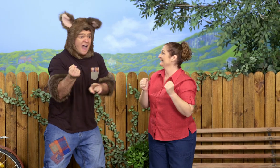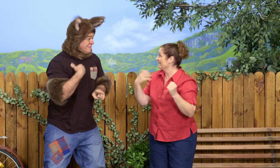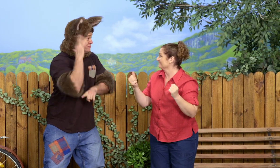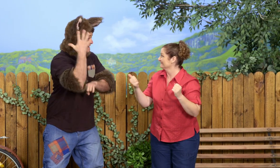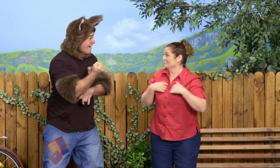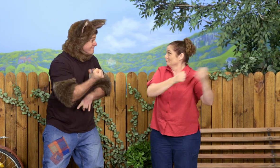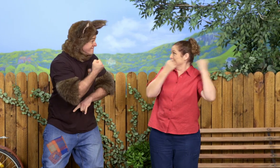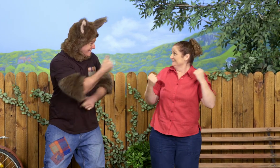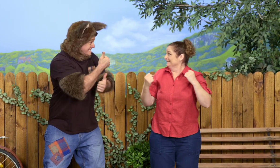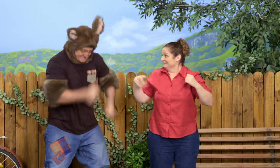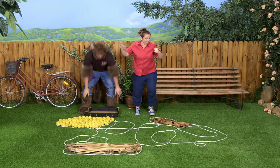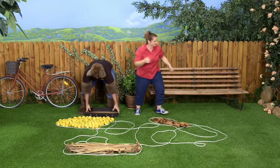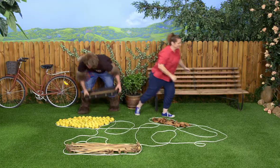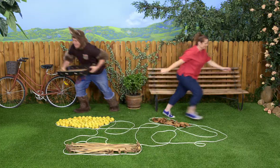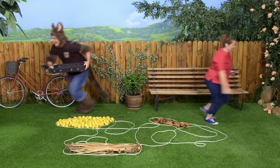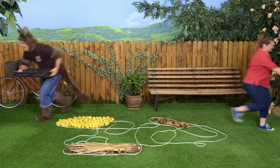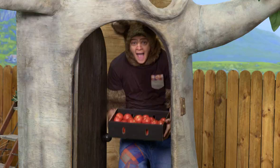I've got some too. Alright, let's go.